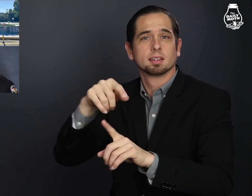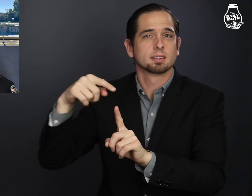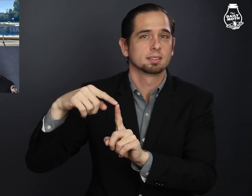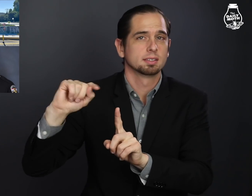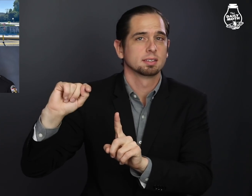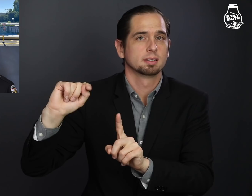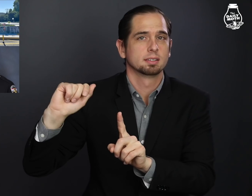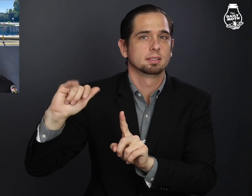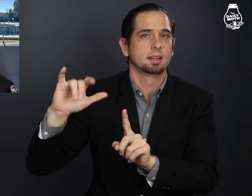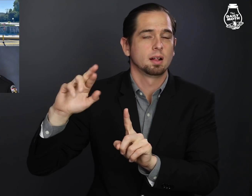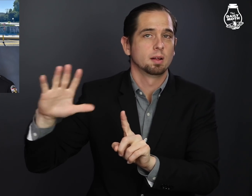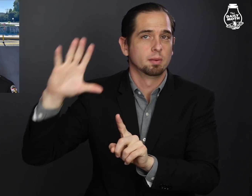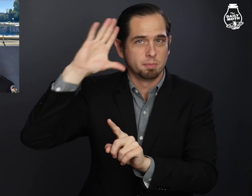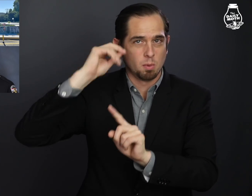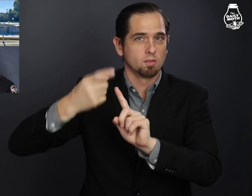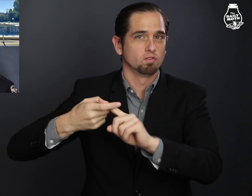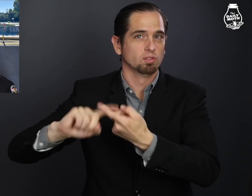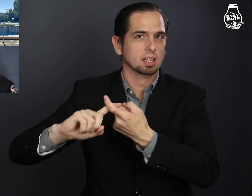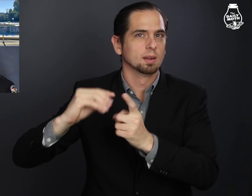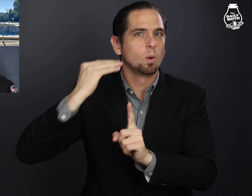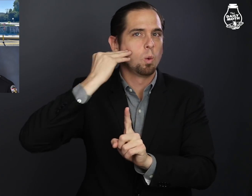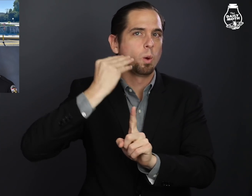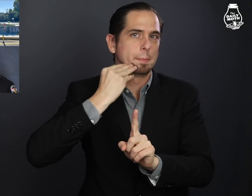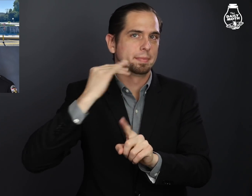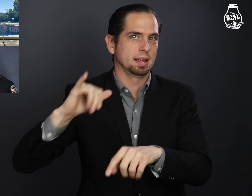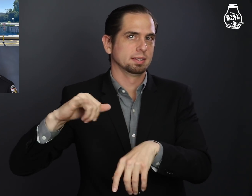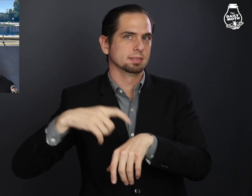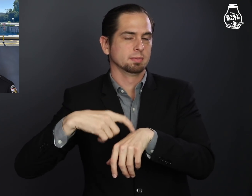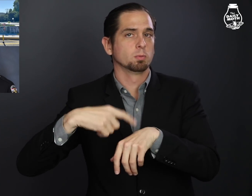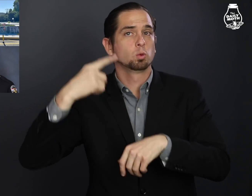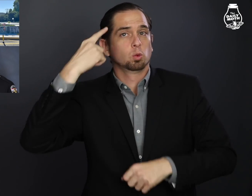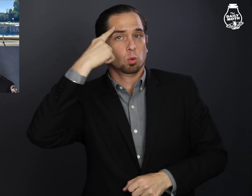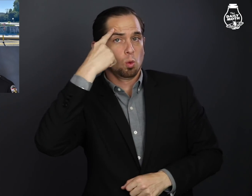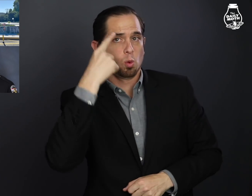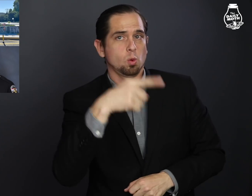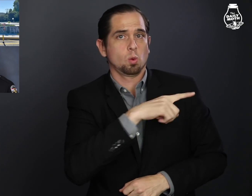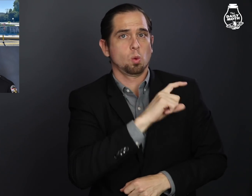Taylor's boyfriend was home at the time and thought